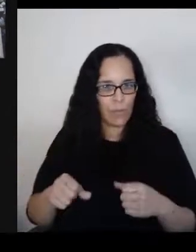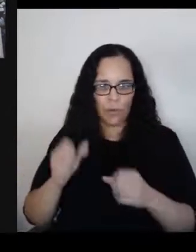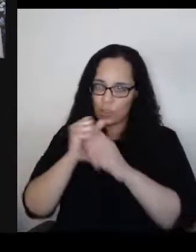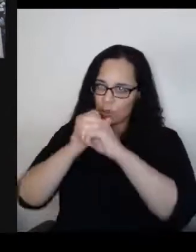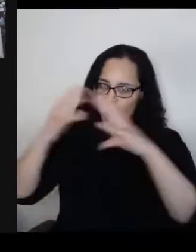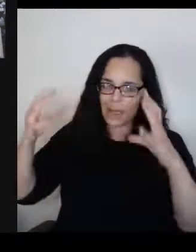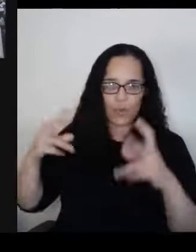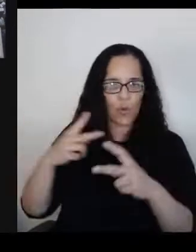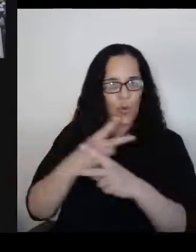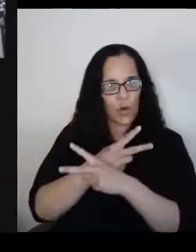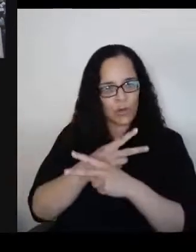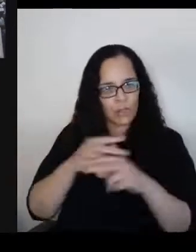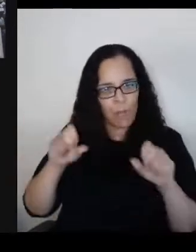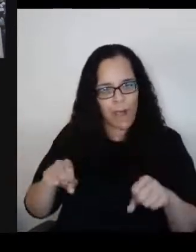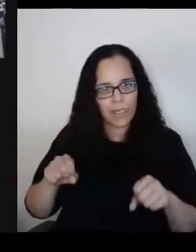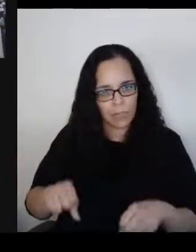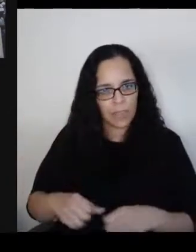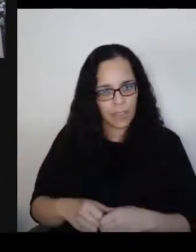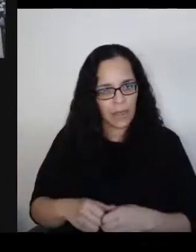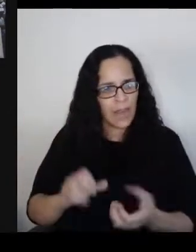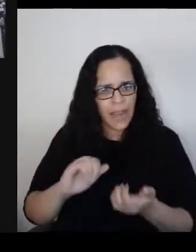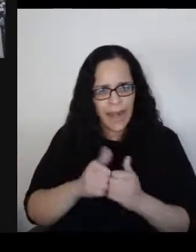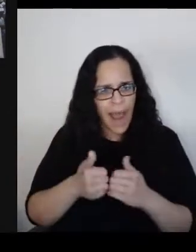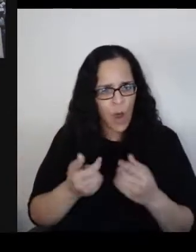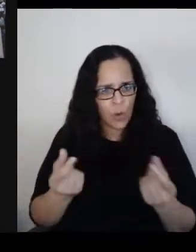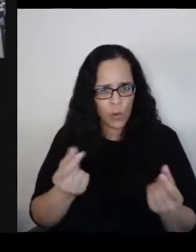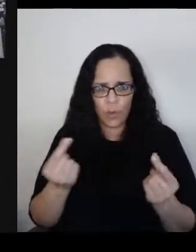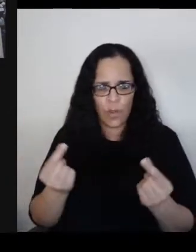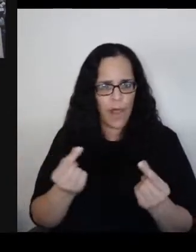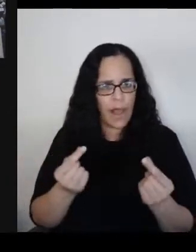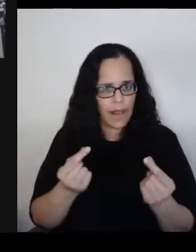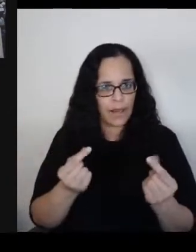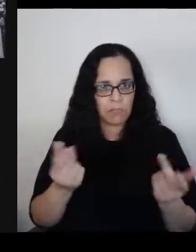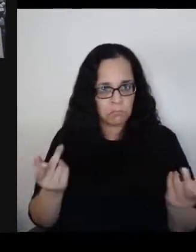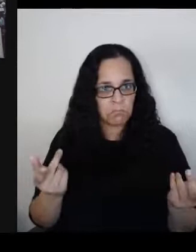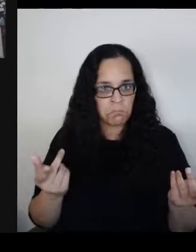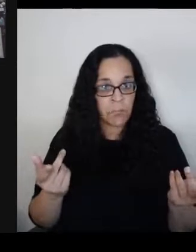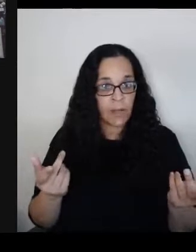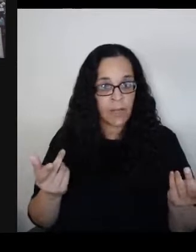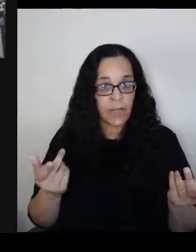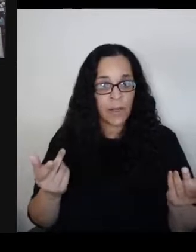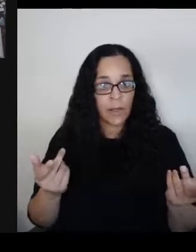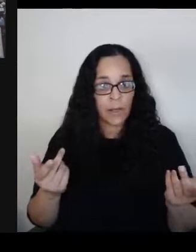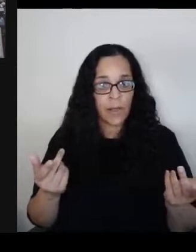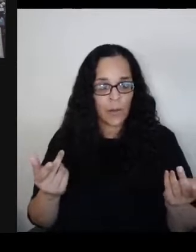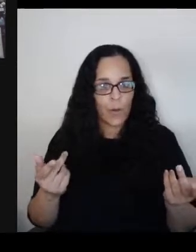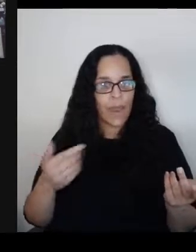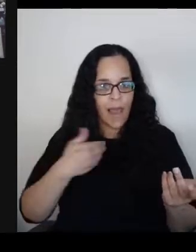and how do we do that? When powerful people tell us that we're delusional,